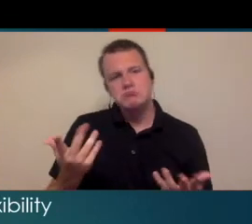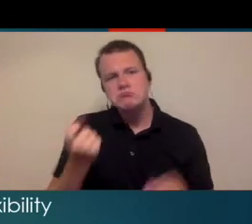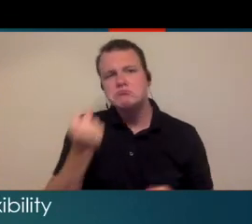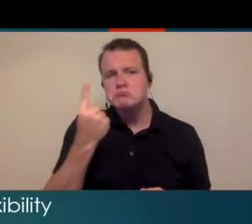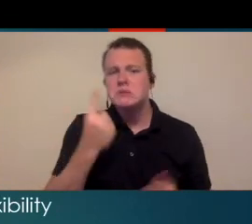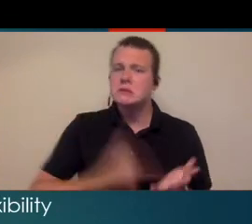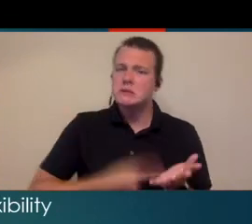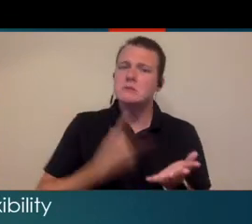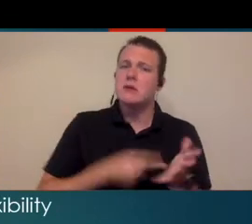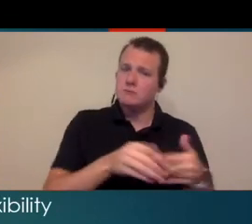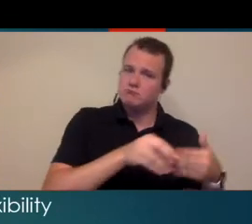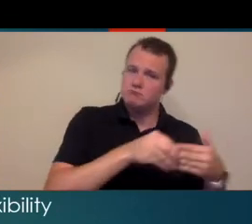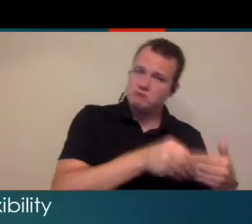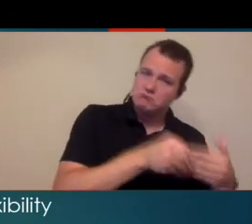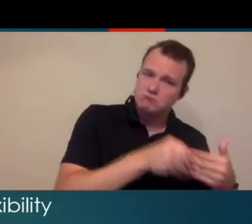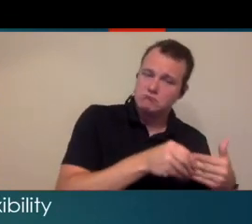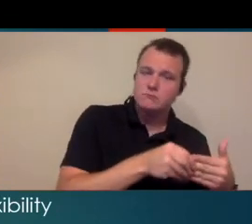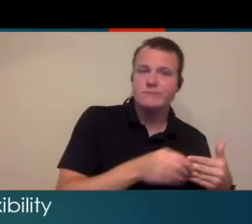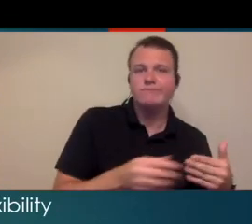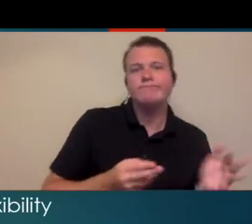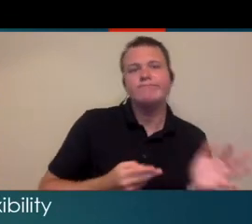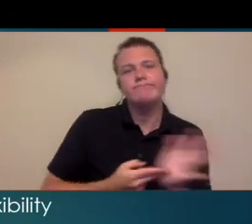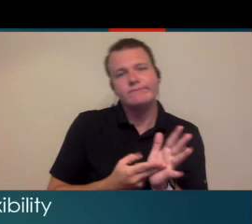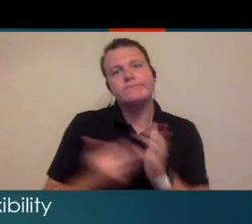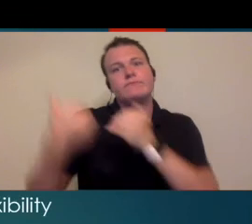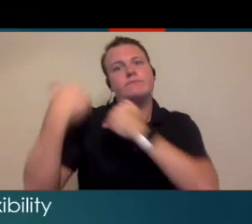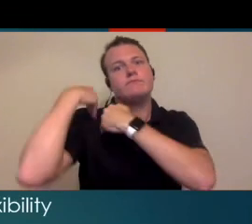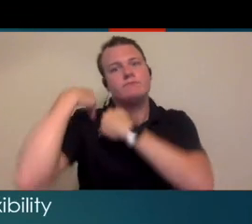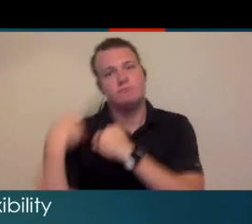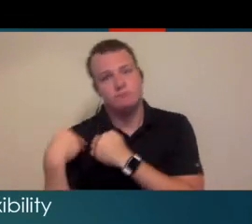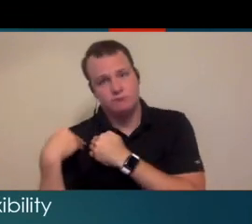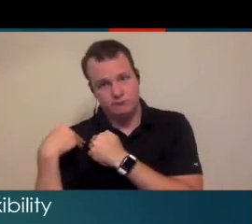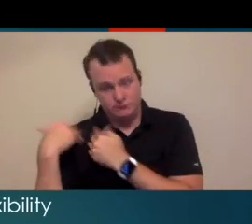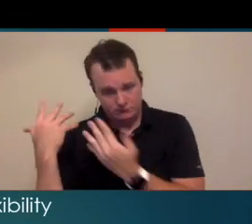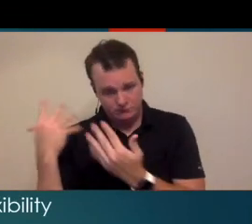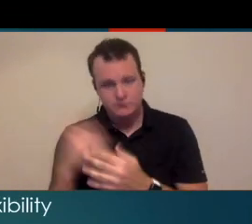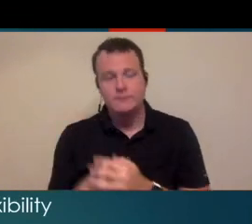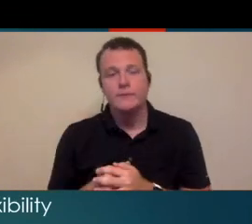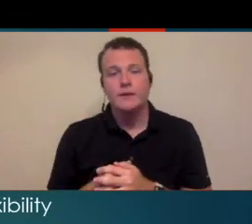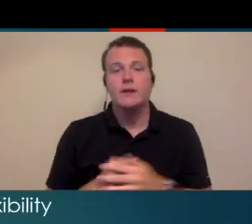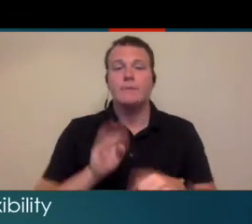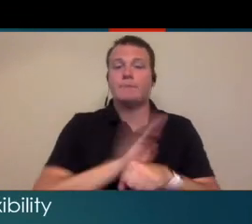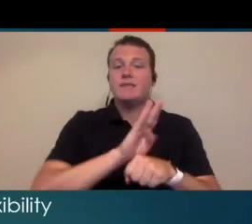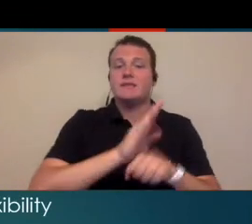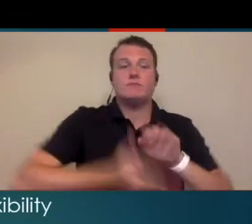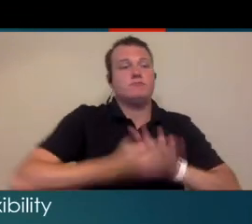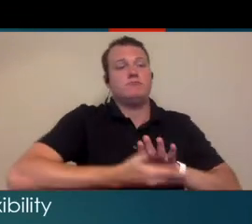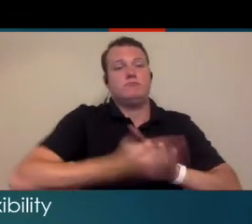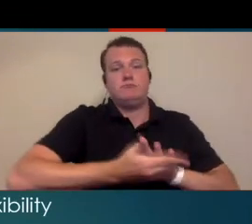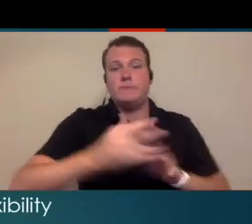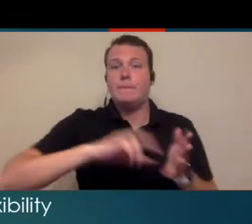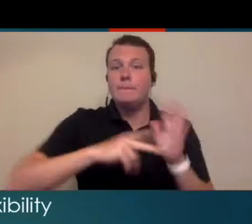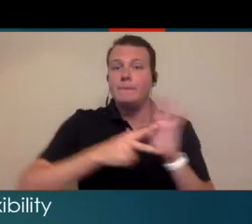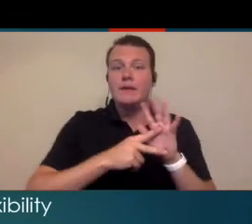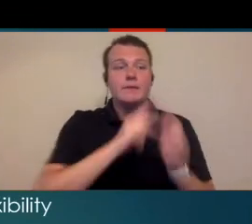you will have more flexibility but you'll also have a lot more responsibility running a practice does not just mean